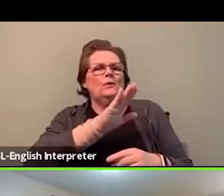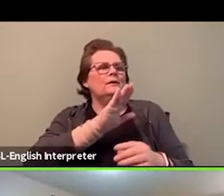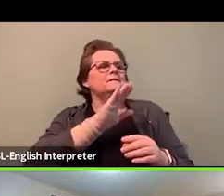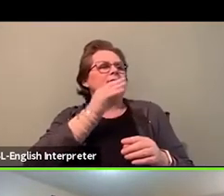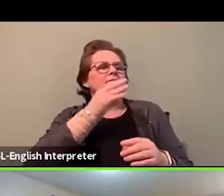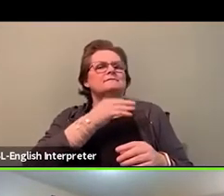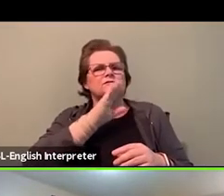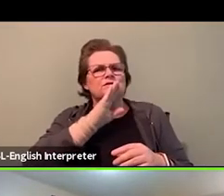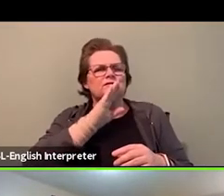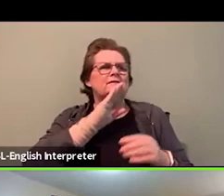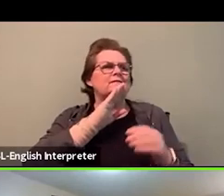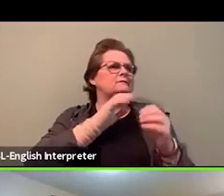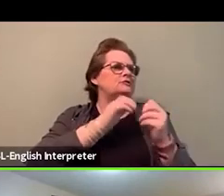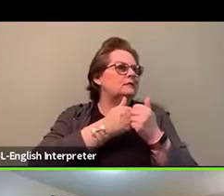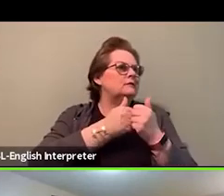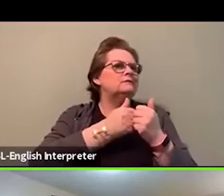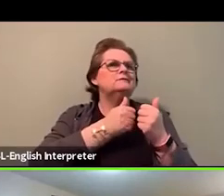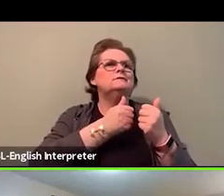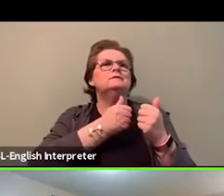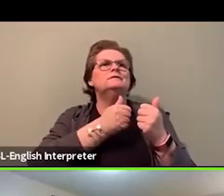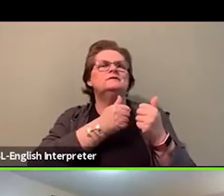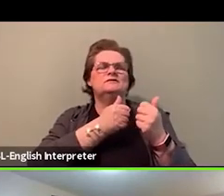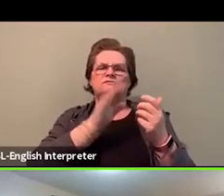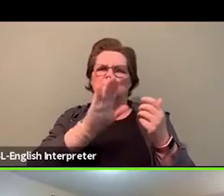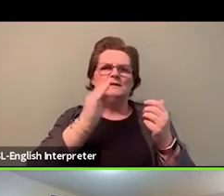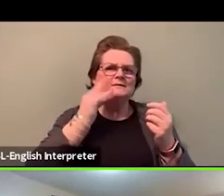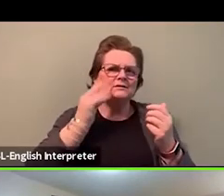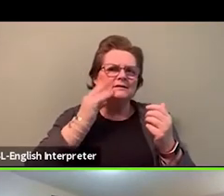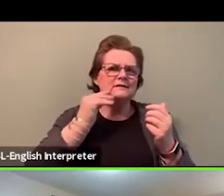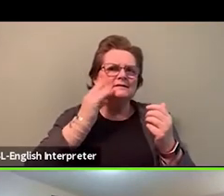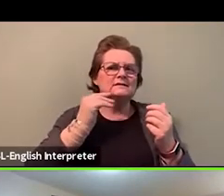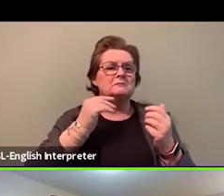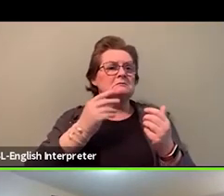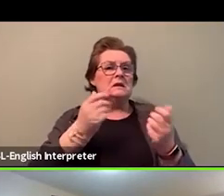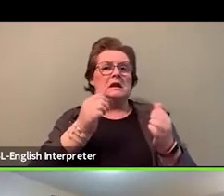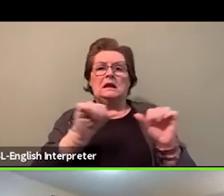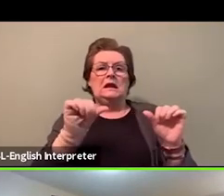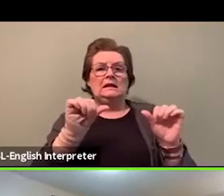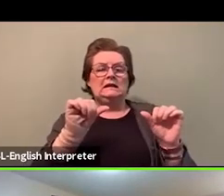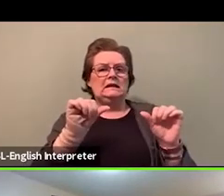that you've noticed in the way that basically you were treated in comparison